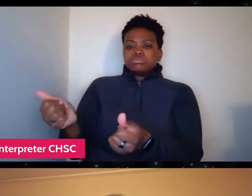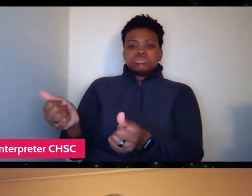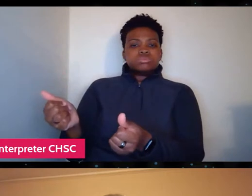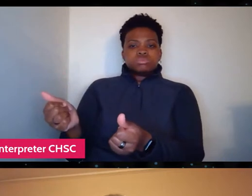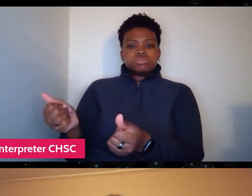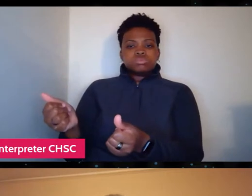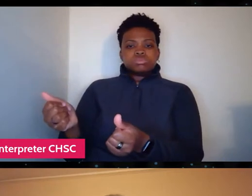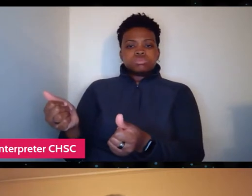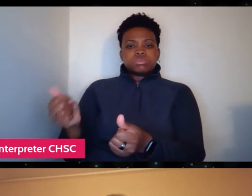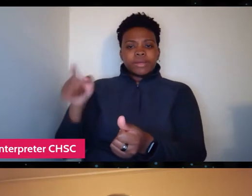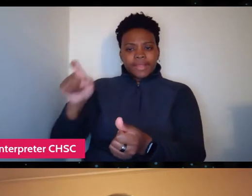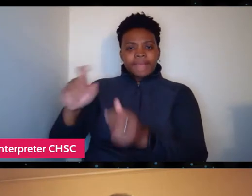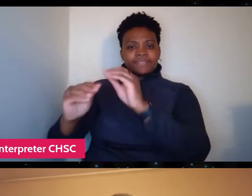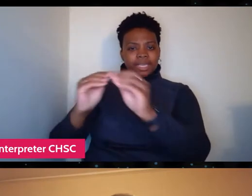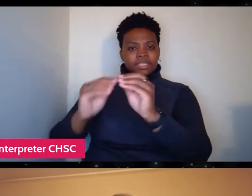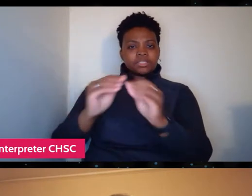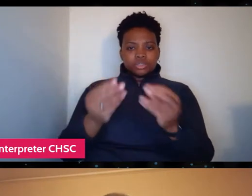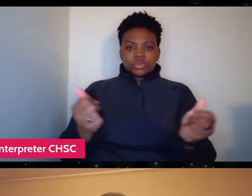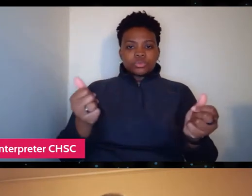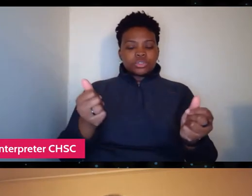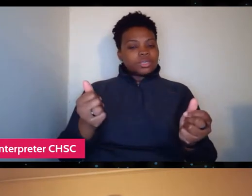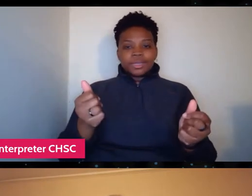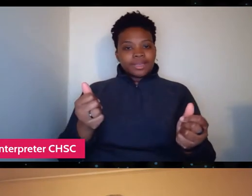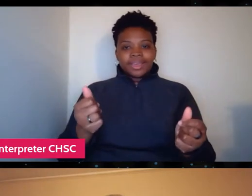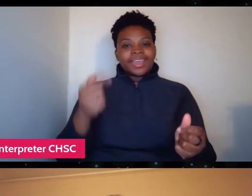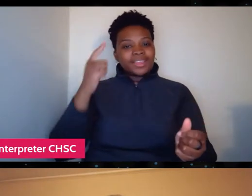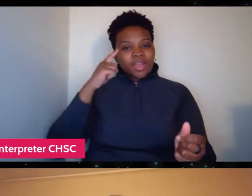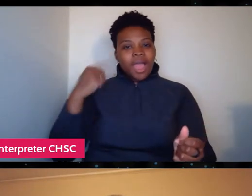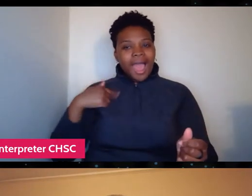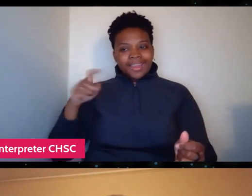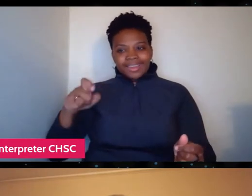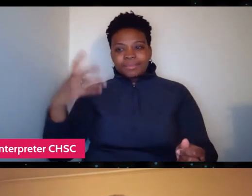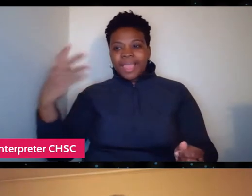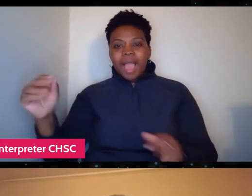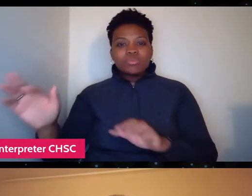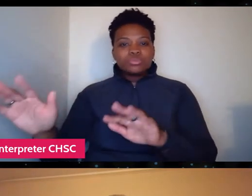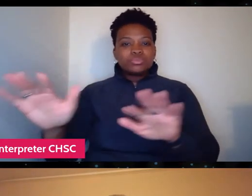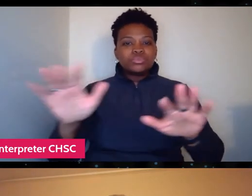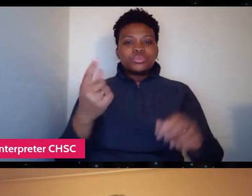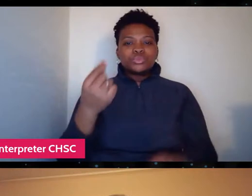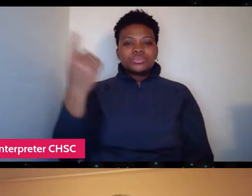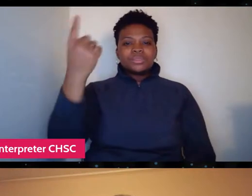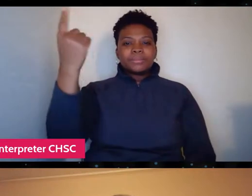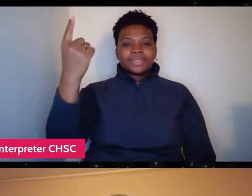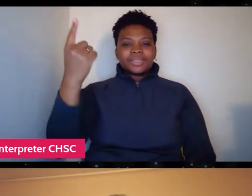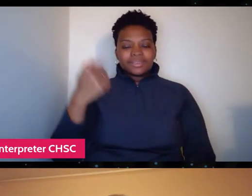he felt that he should be out there doing something. So, you know, I think more people need to go out there